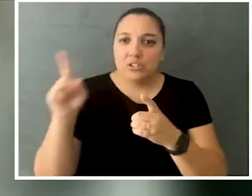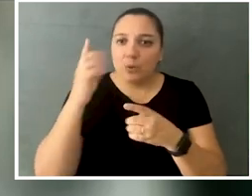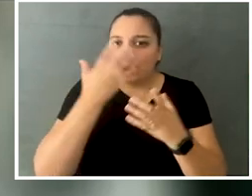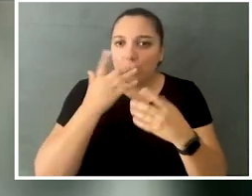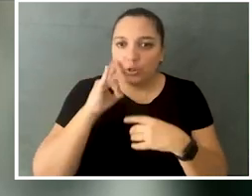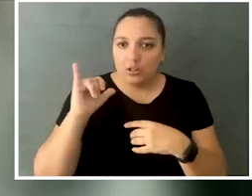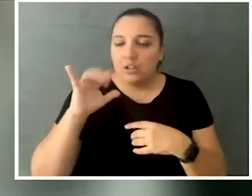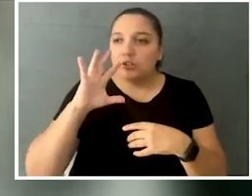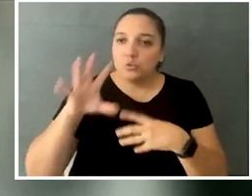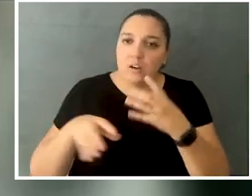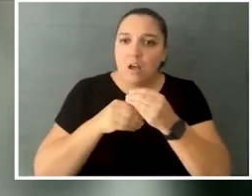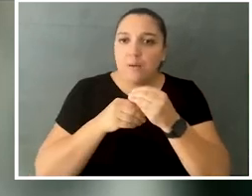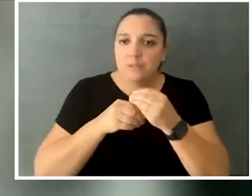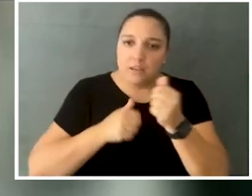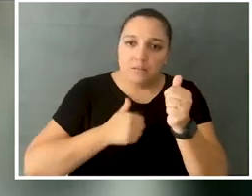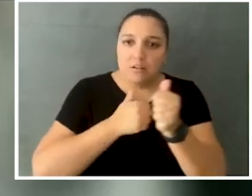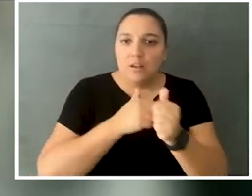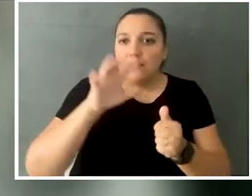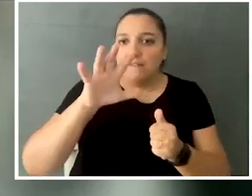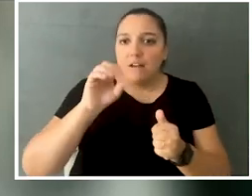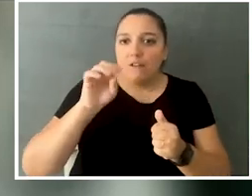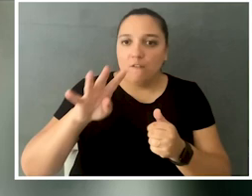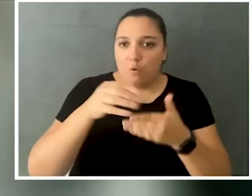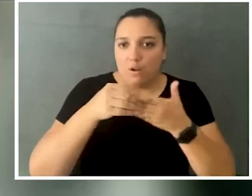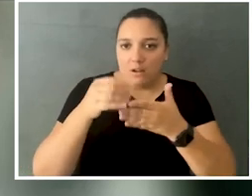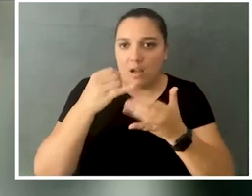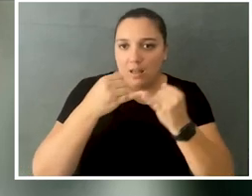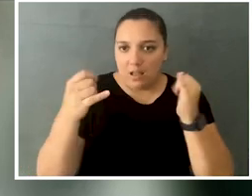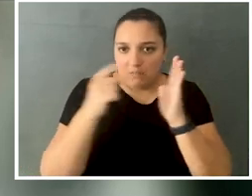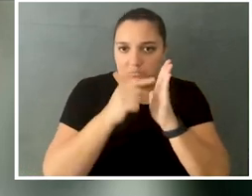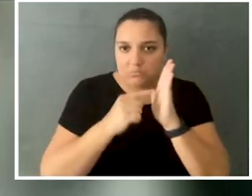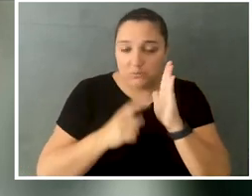ways to update the 504 guidelines, so our winners were able to meet with the Department of Education